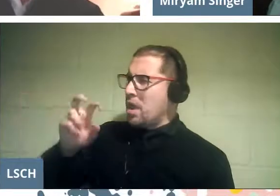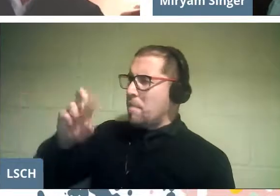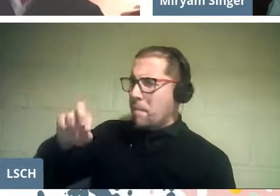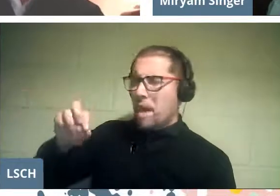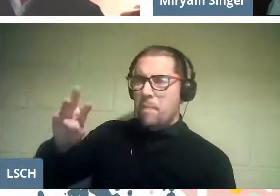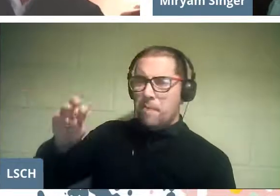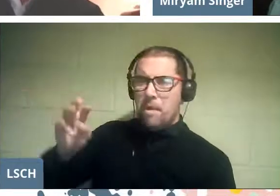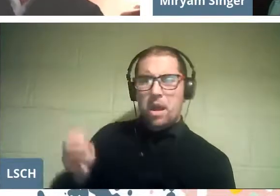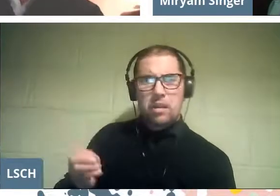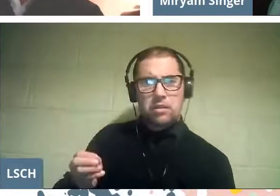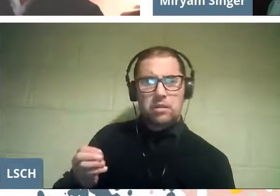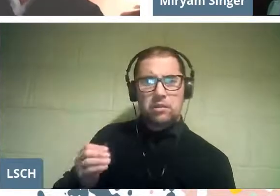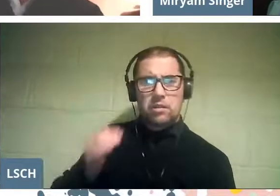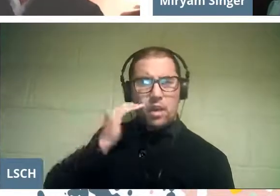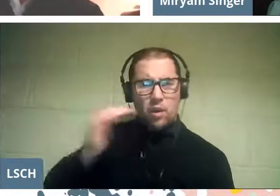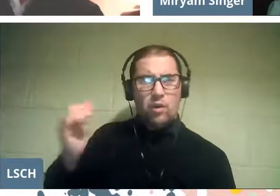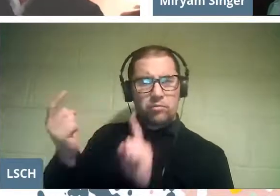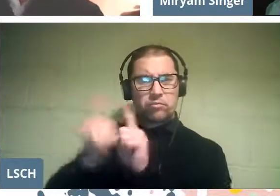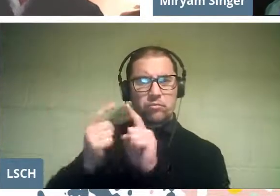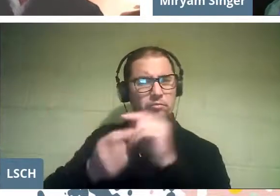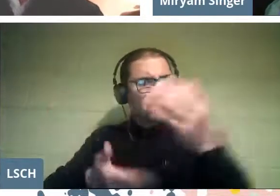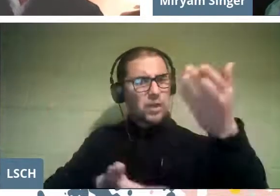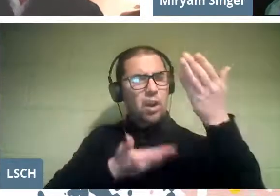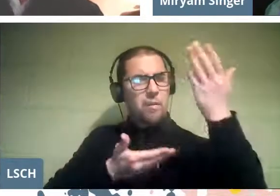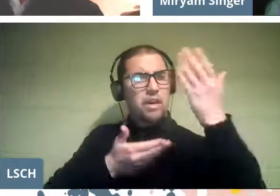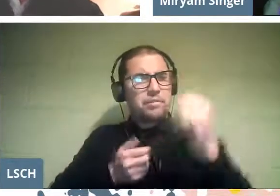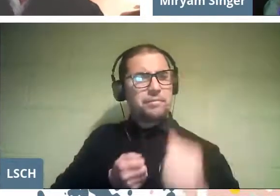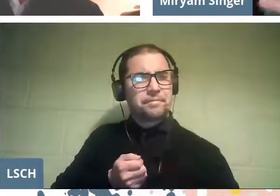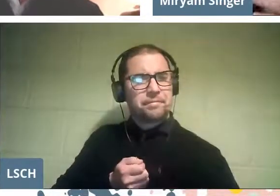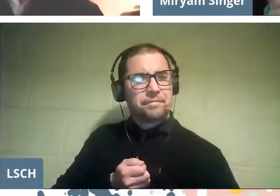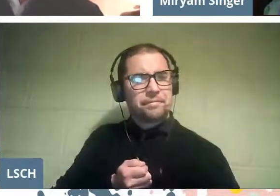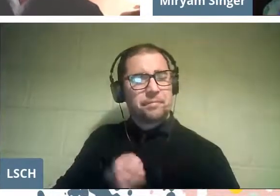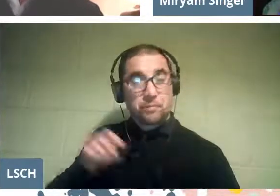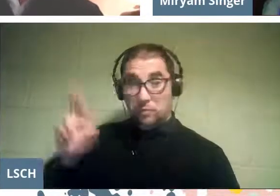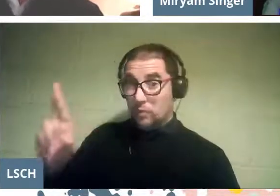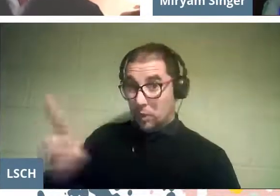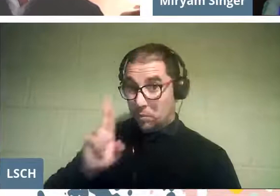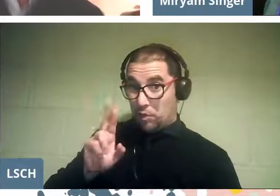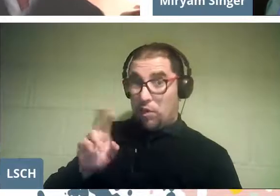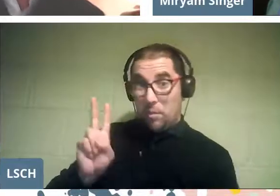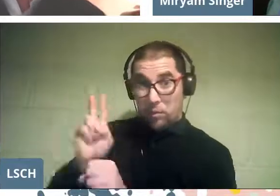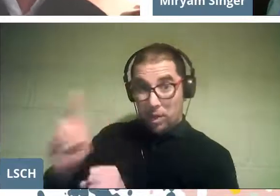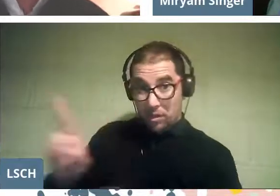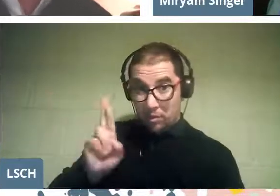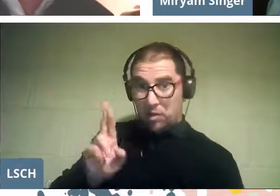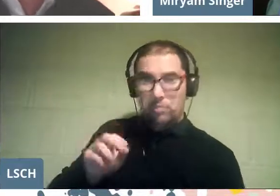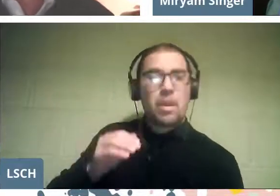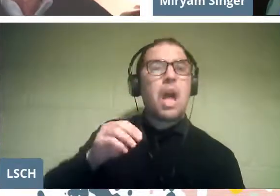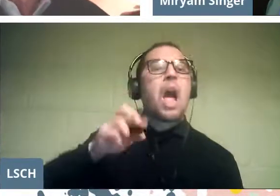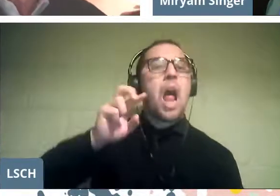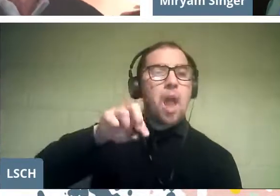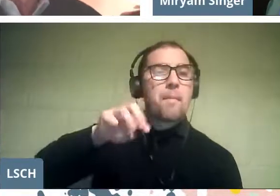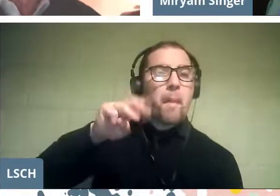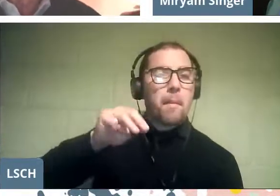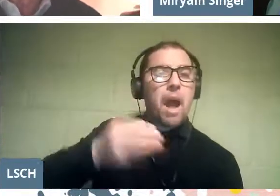from the parents of the children who participated in the opera? and she responds, "Parents to this day comment